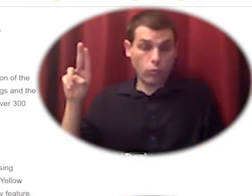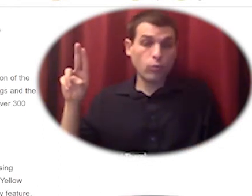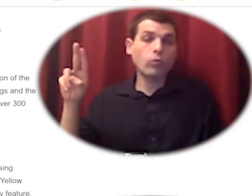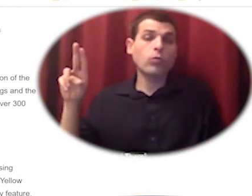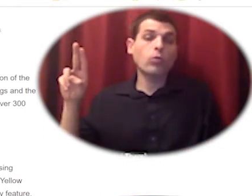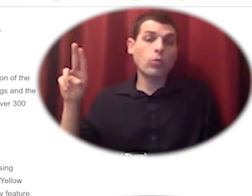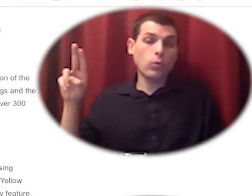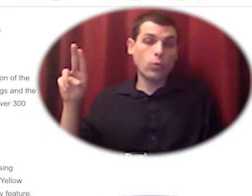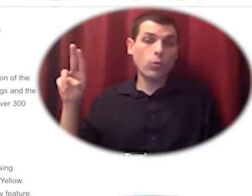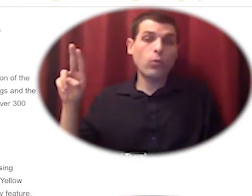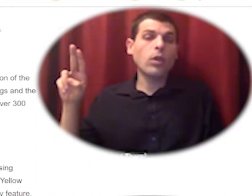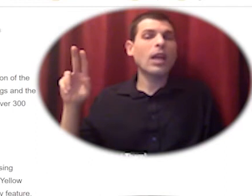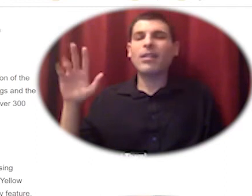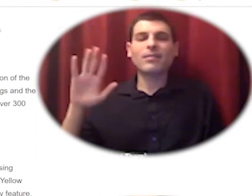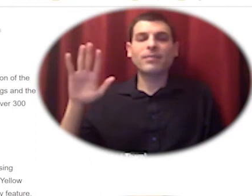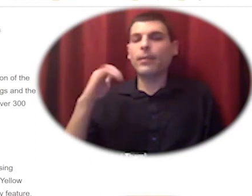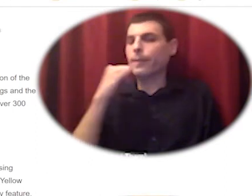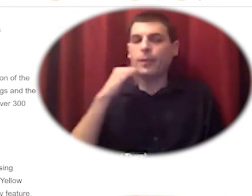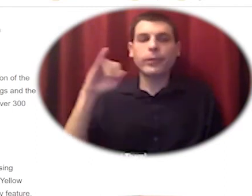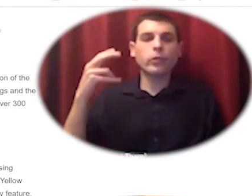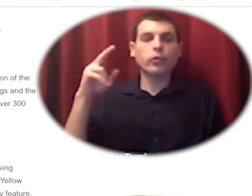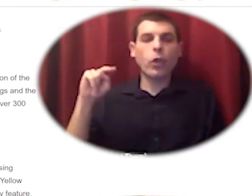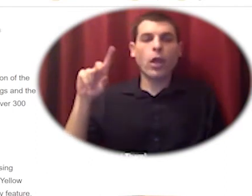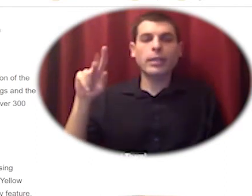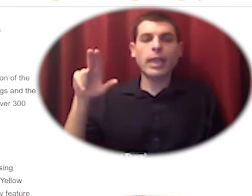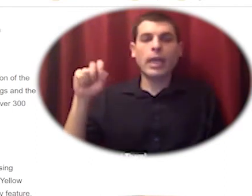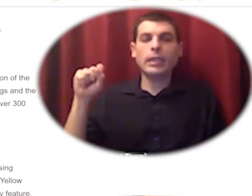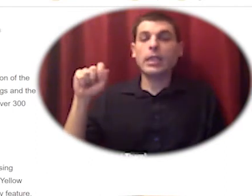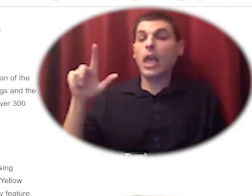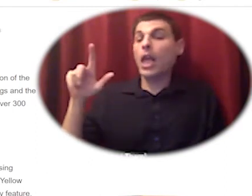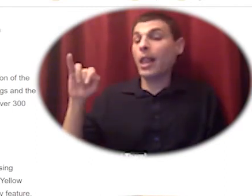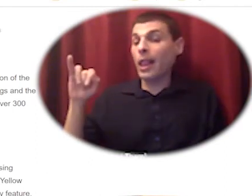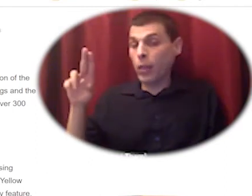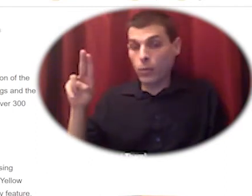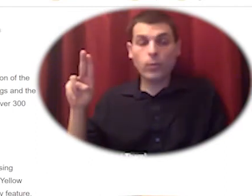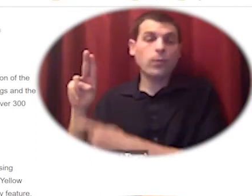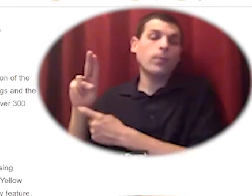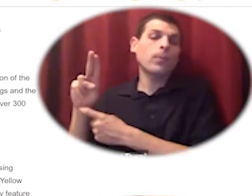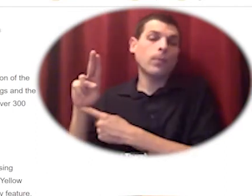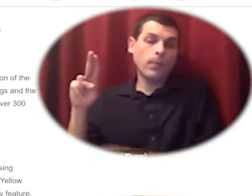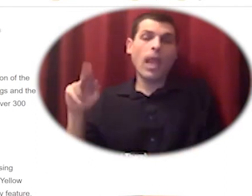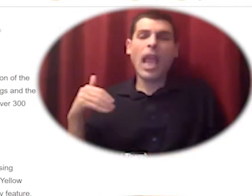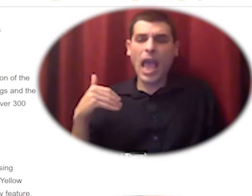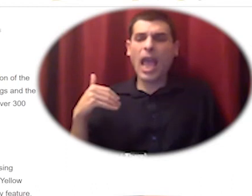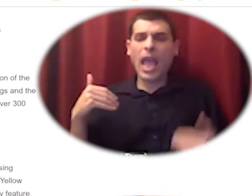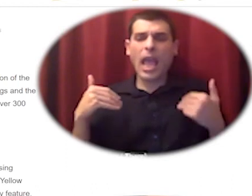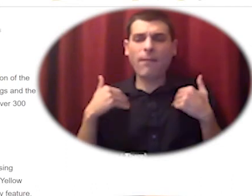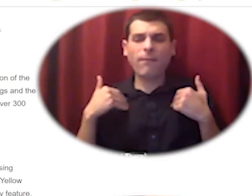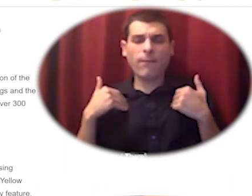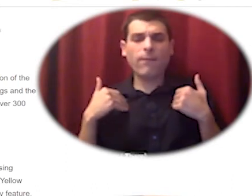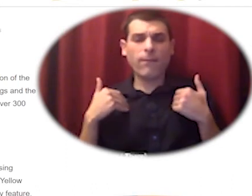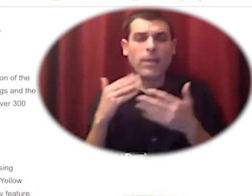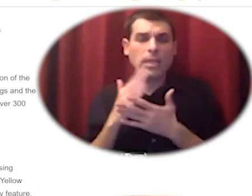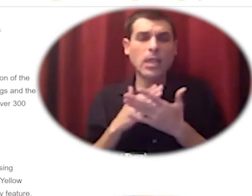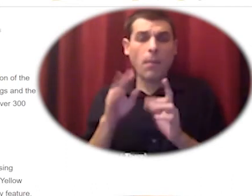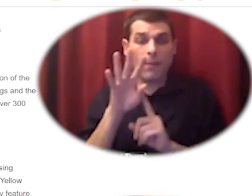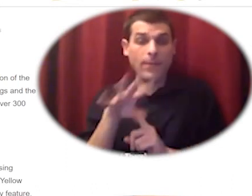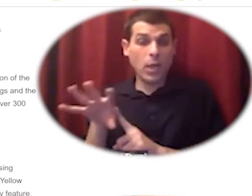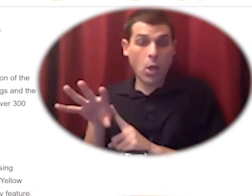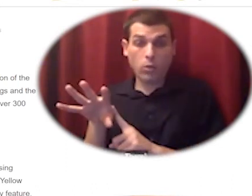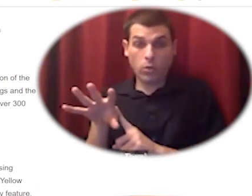he's got some really striking video of what what's happened to this place that has become verdant